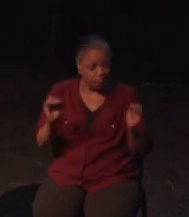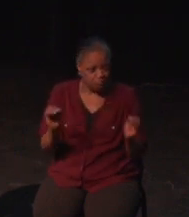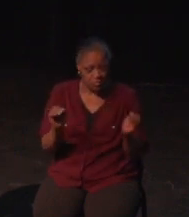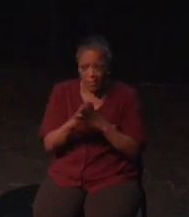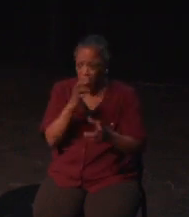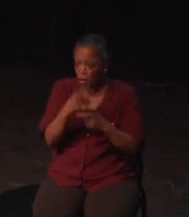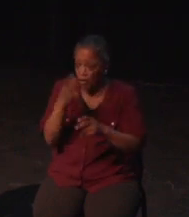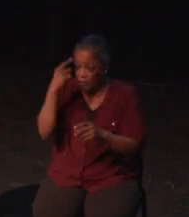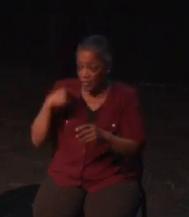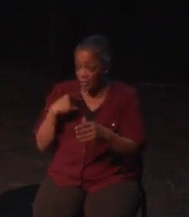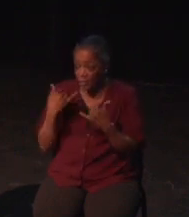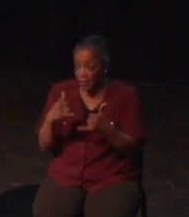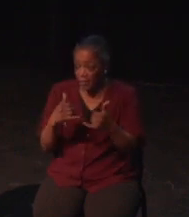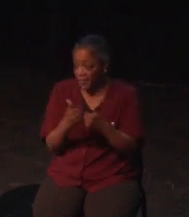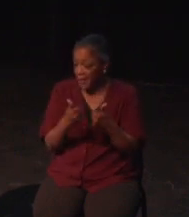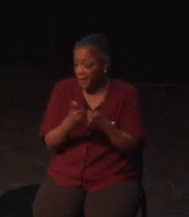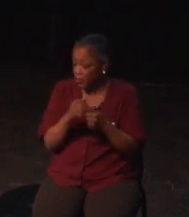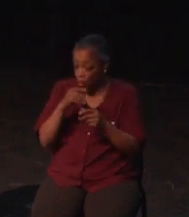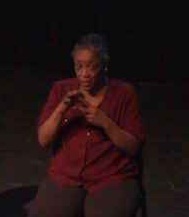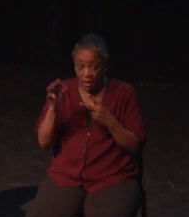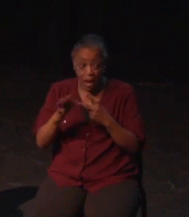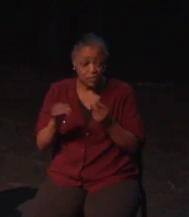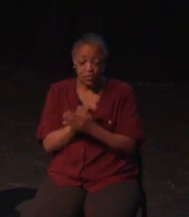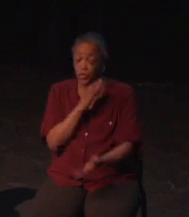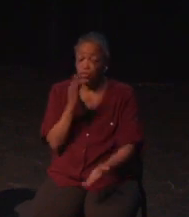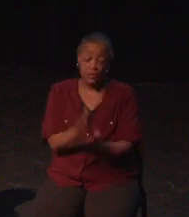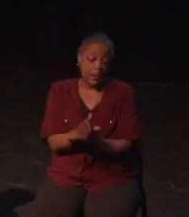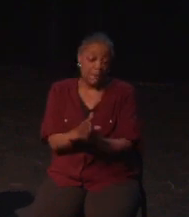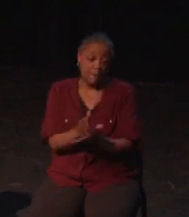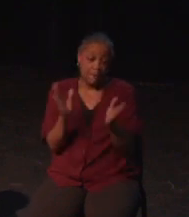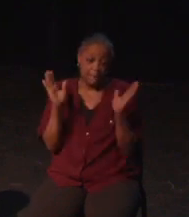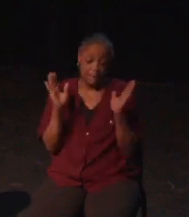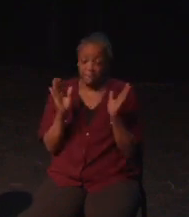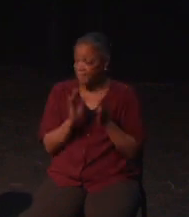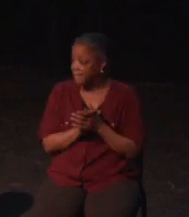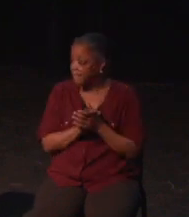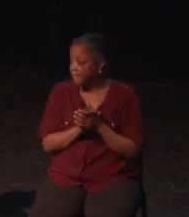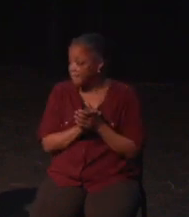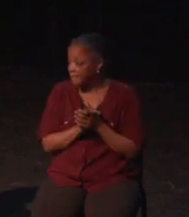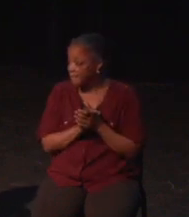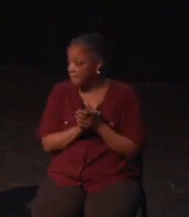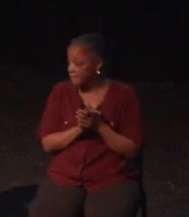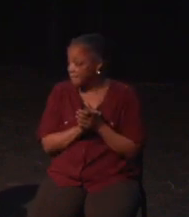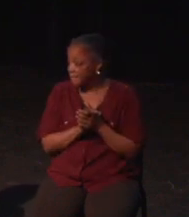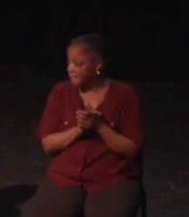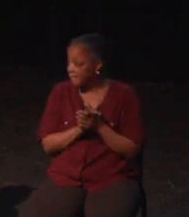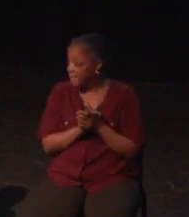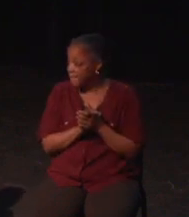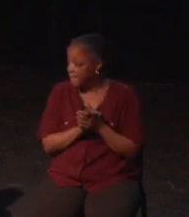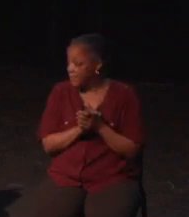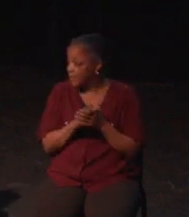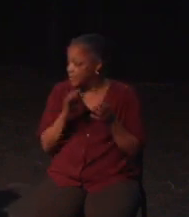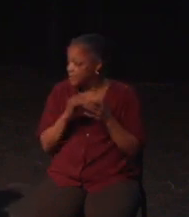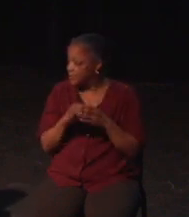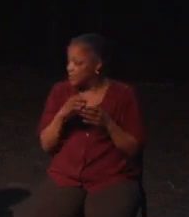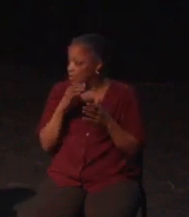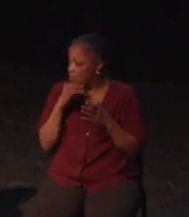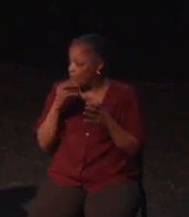the controller at the shoulder buttons due to the muscle weakness and chronic pain I've